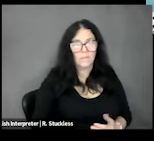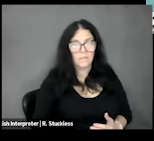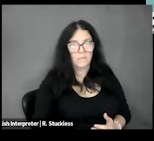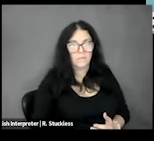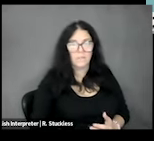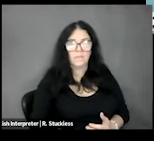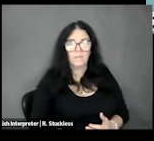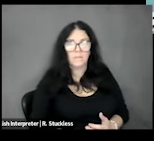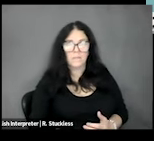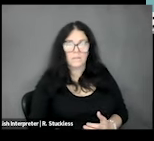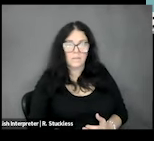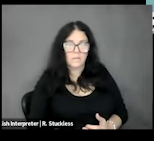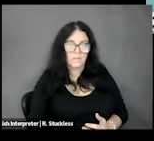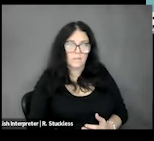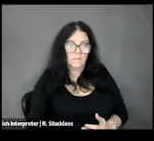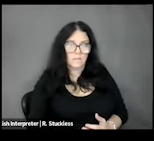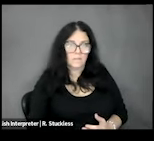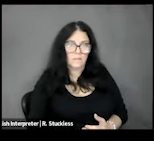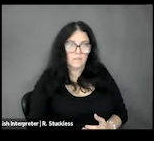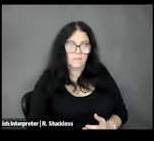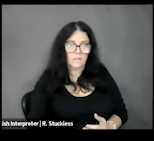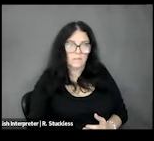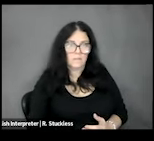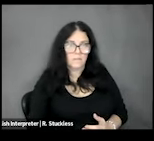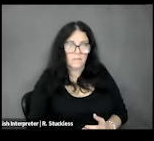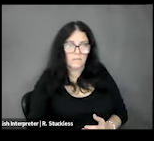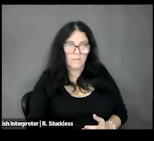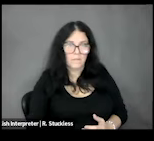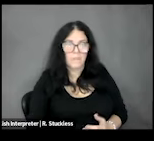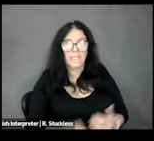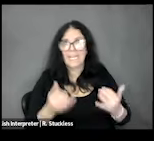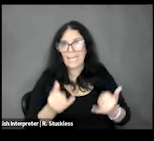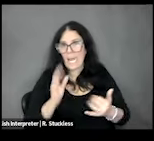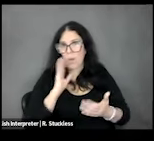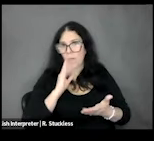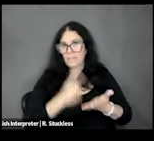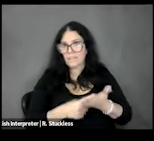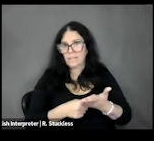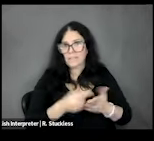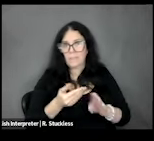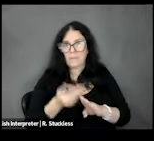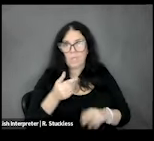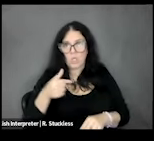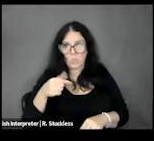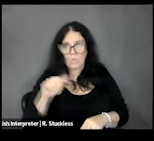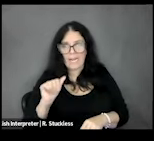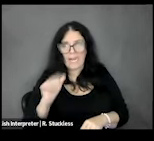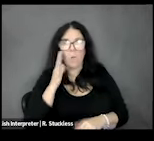Because now we're going to talk right before the Q&A, I want to talk real quickly about